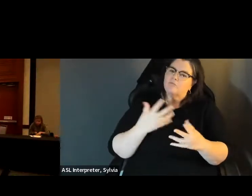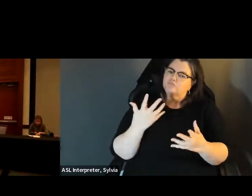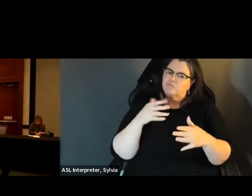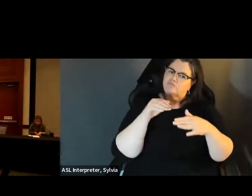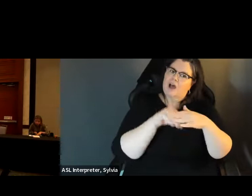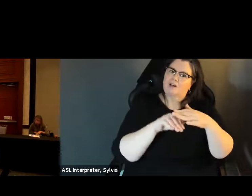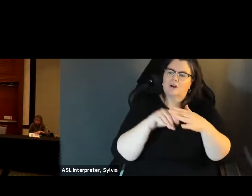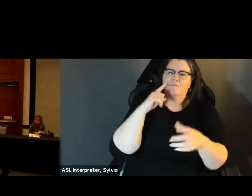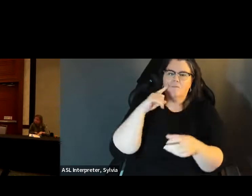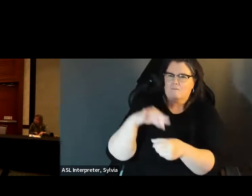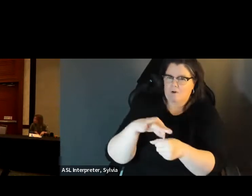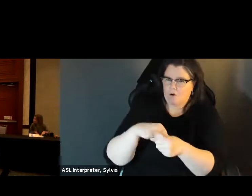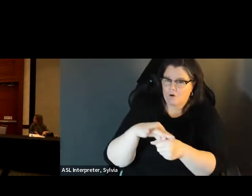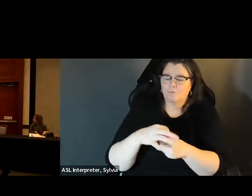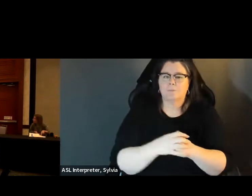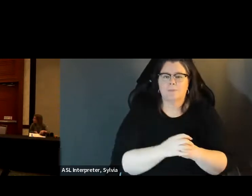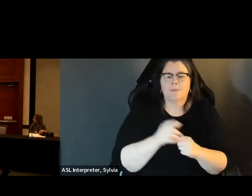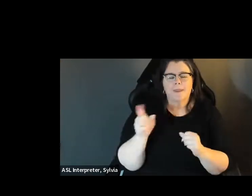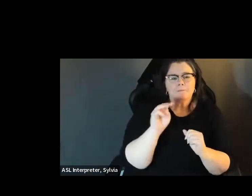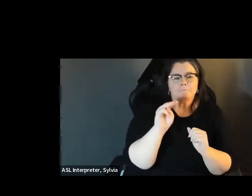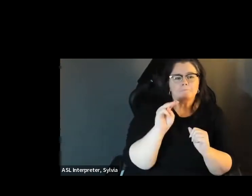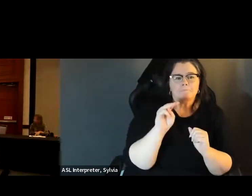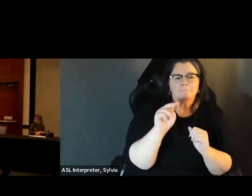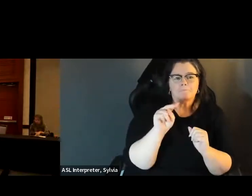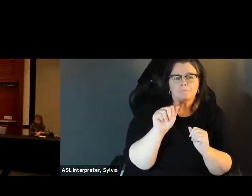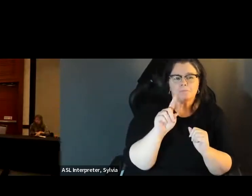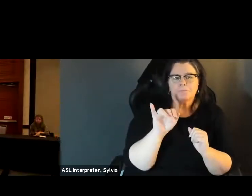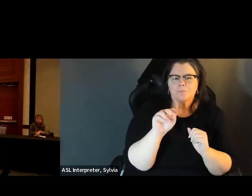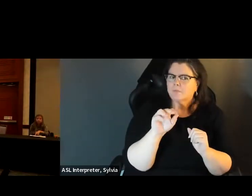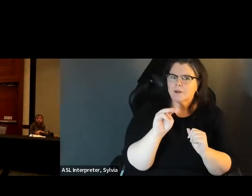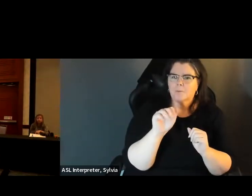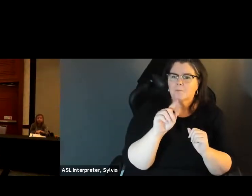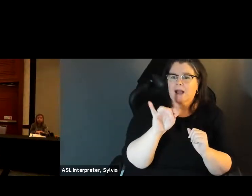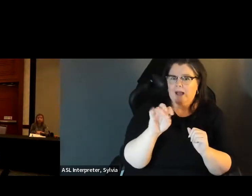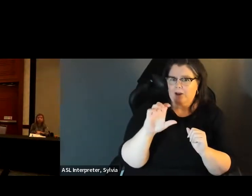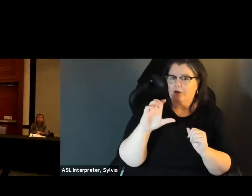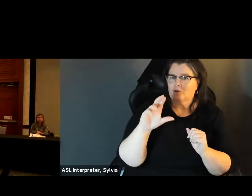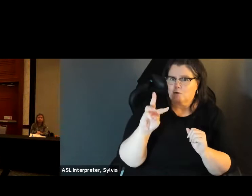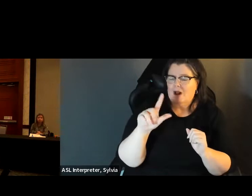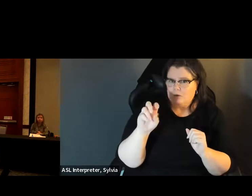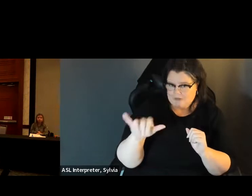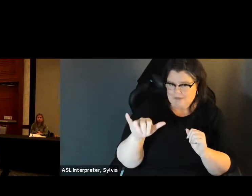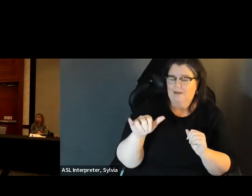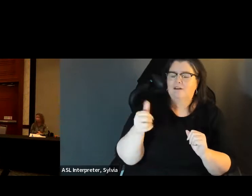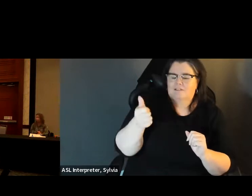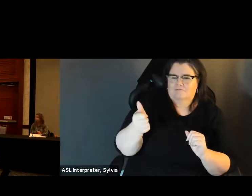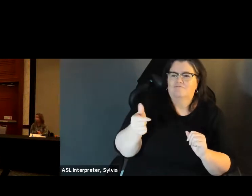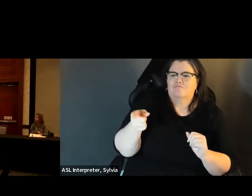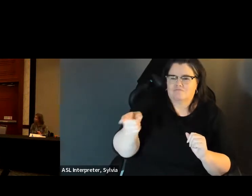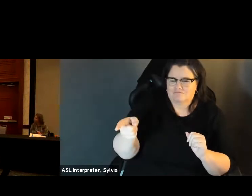multiple identities considering voter access. Moderator for this panel is Maddie Crowley. She is social